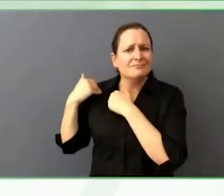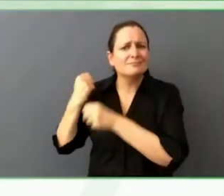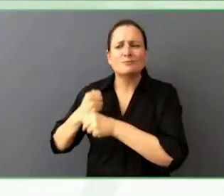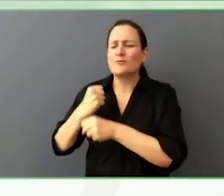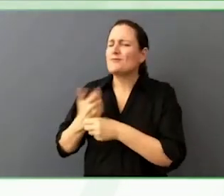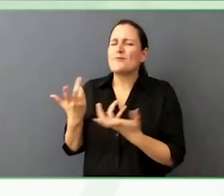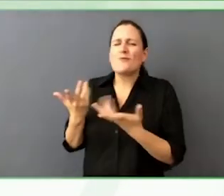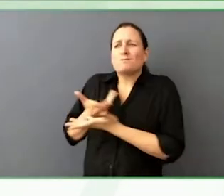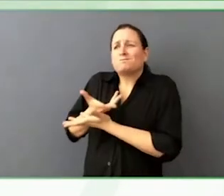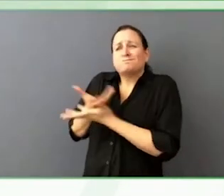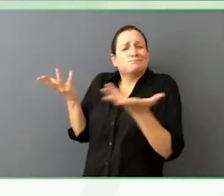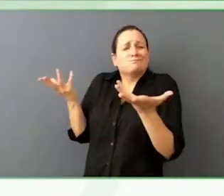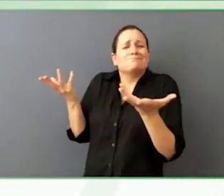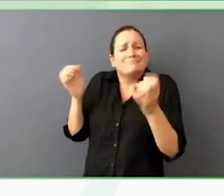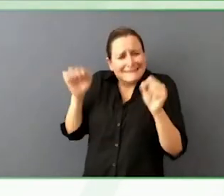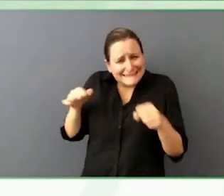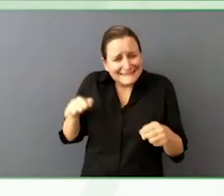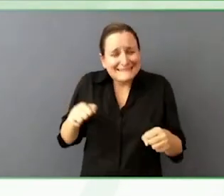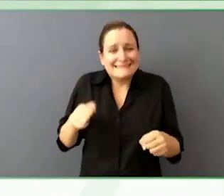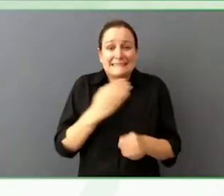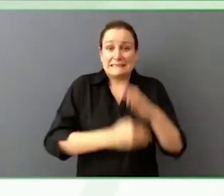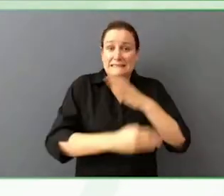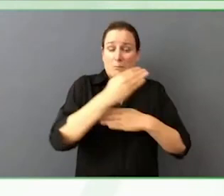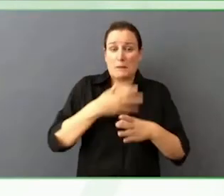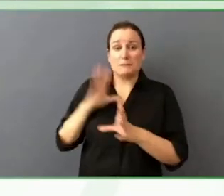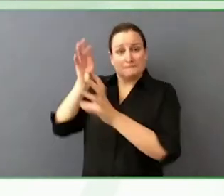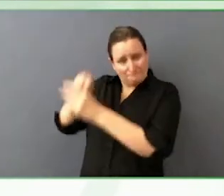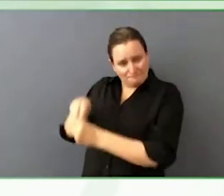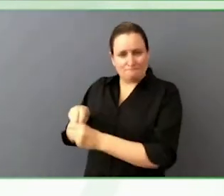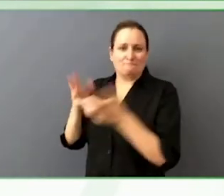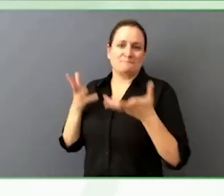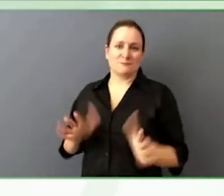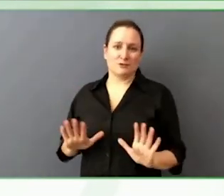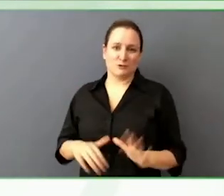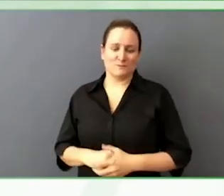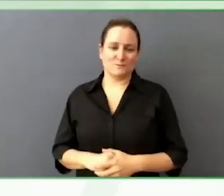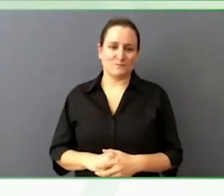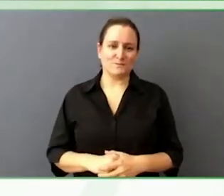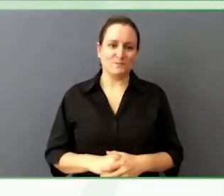around the company regarding accessibility and hosting training,